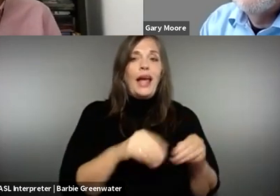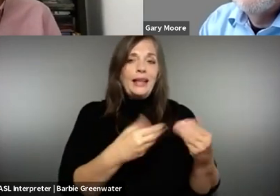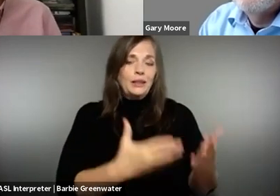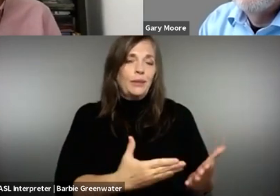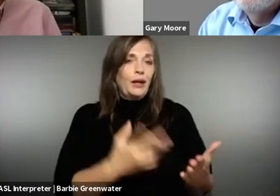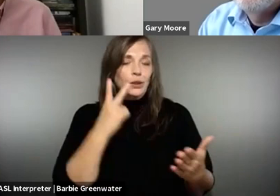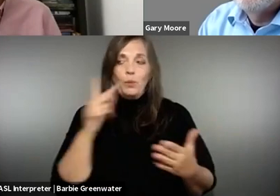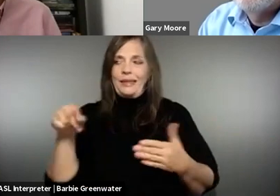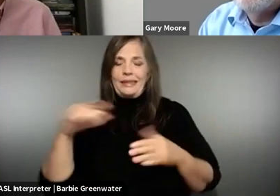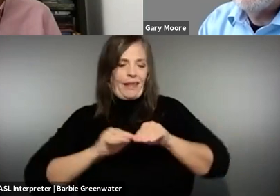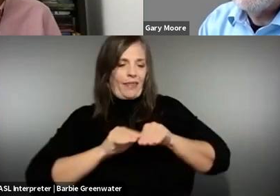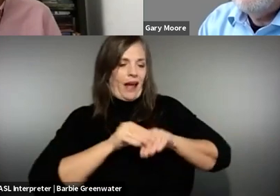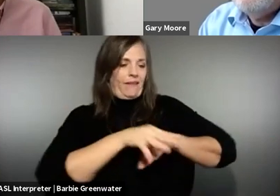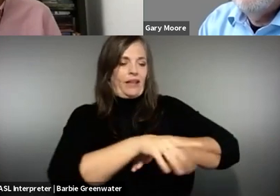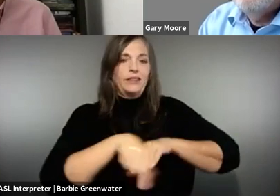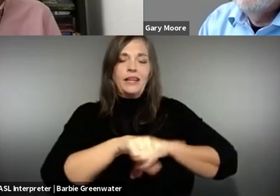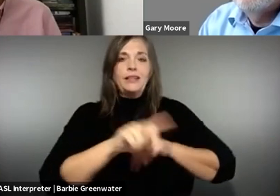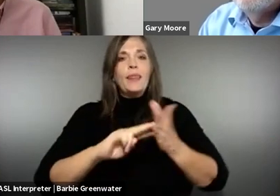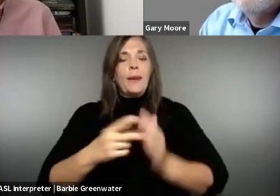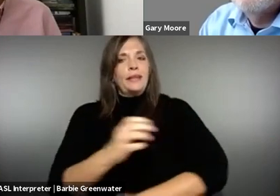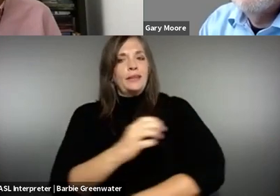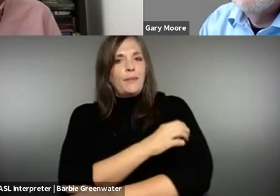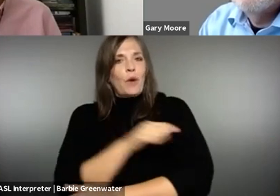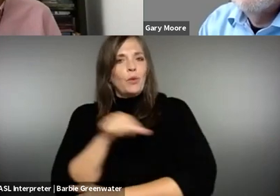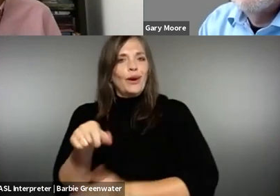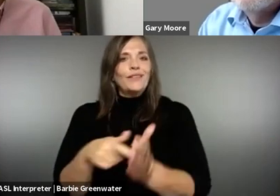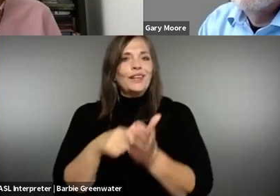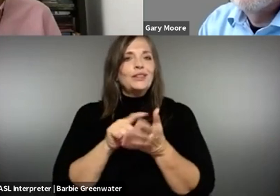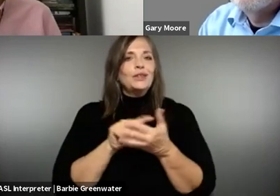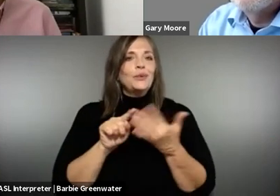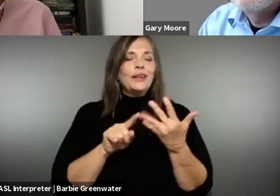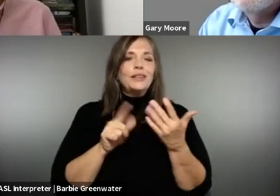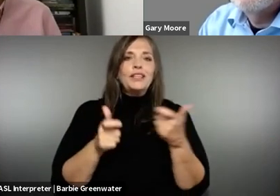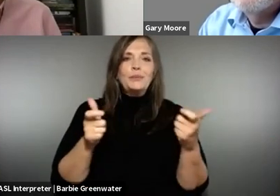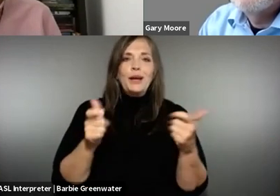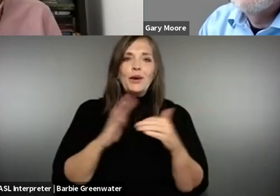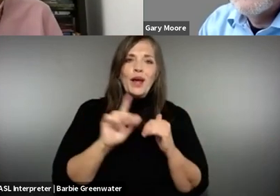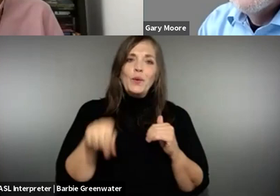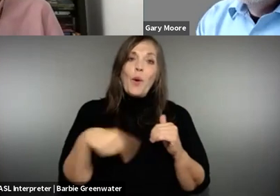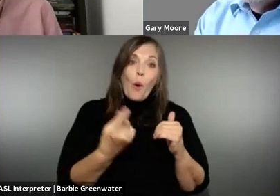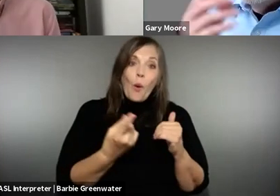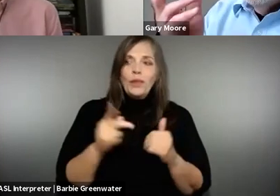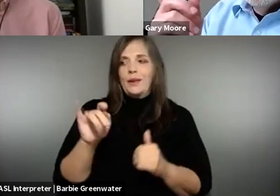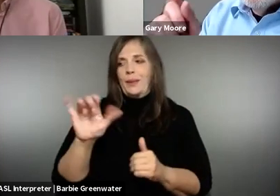generalist ICT community and the other ICT suppliers because that is what we see as well and it's always good because that means that the power of